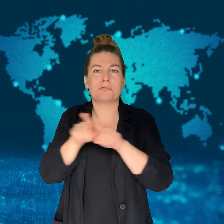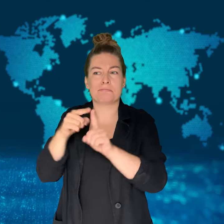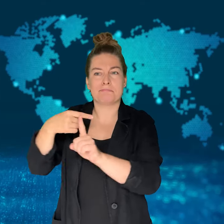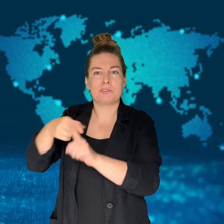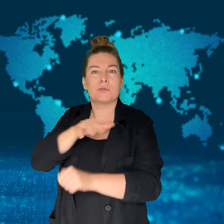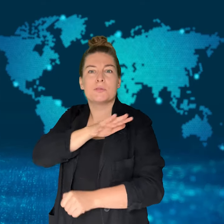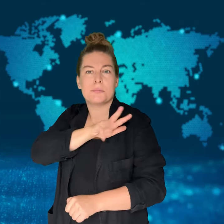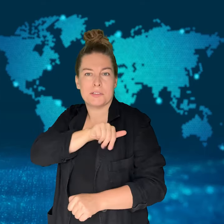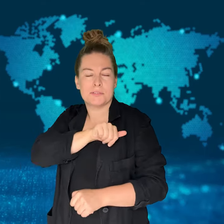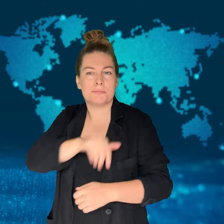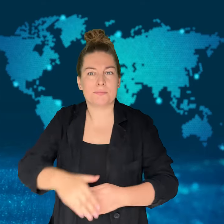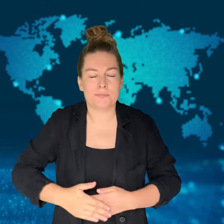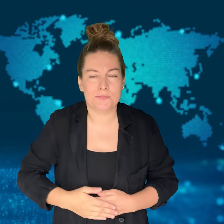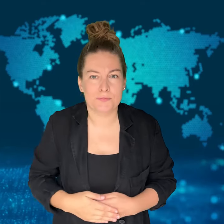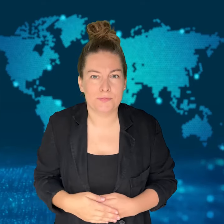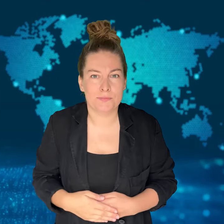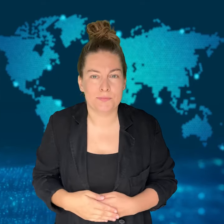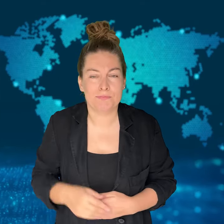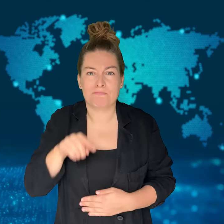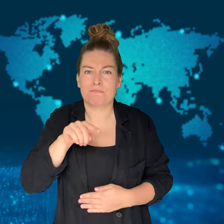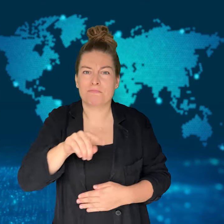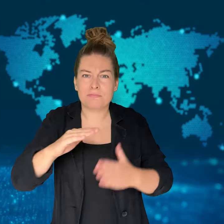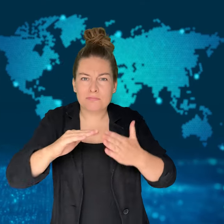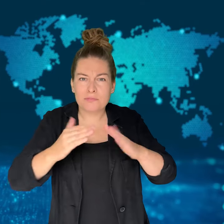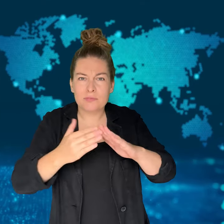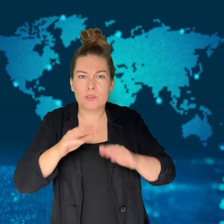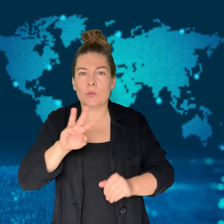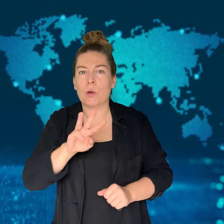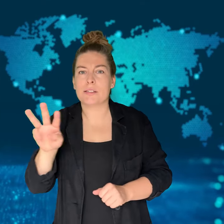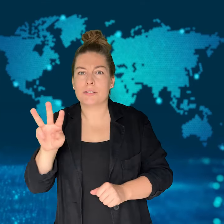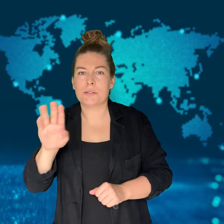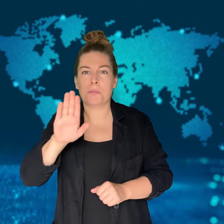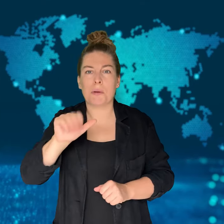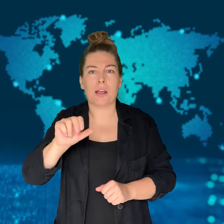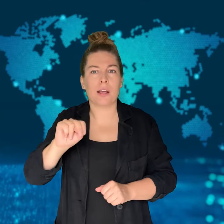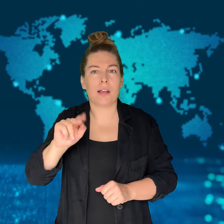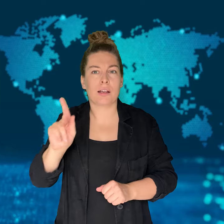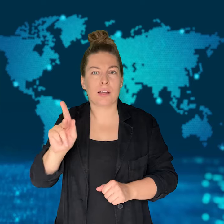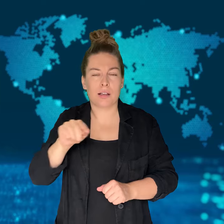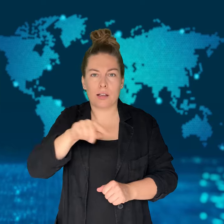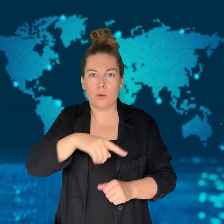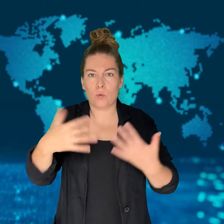responsibility for the attack that took place in a crowded area.